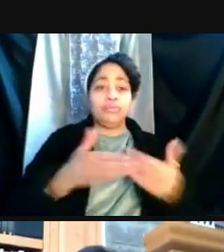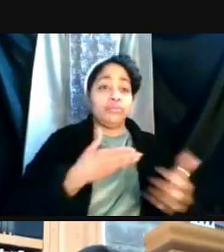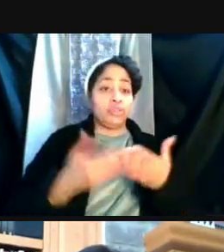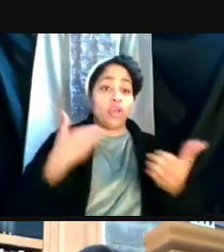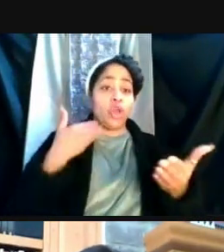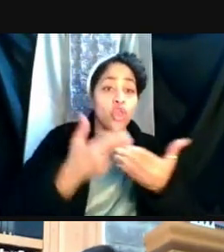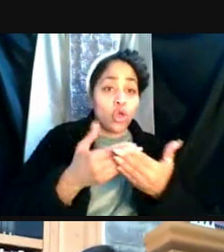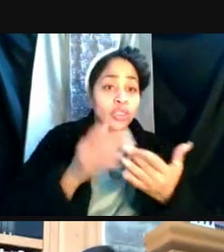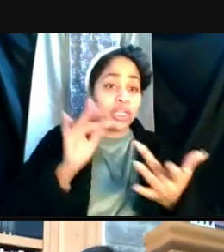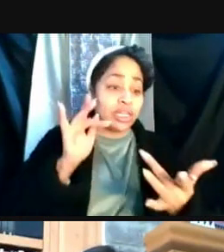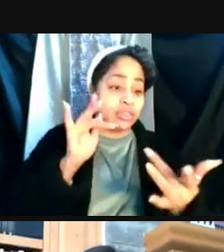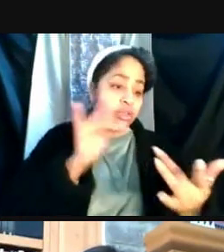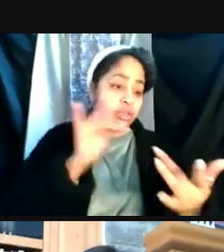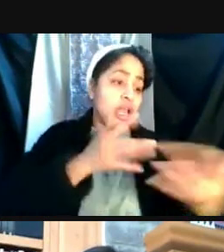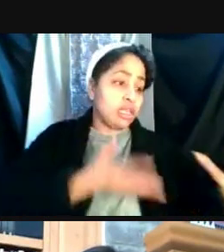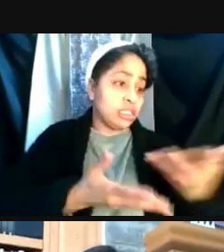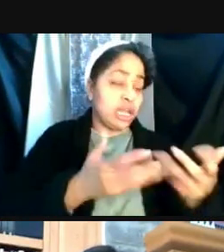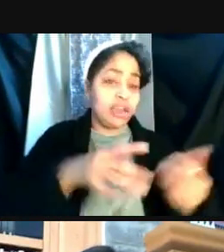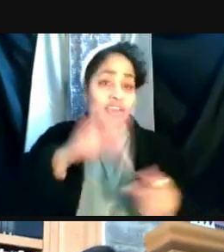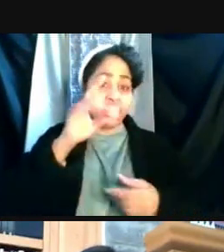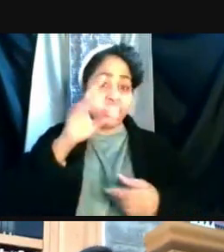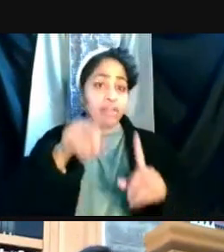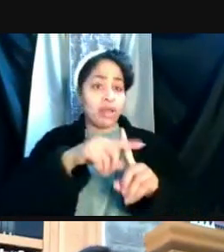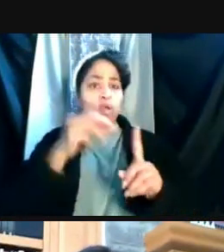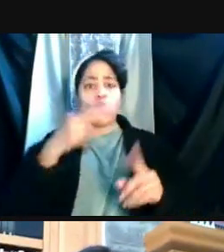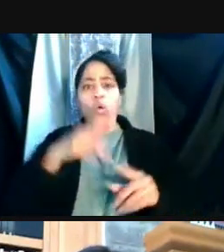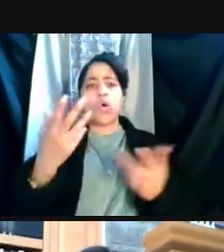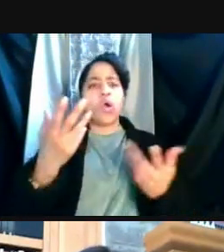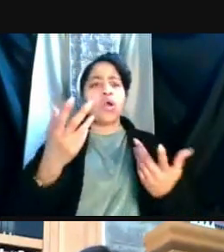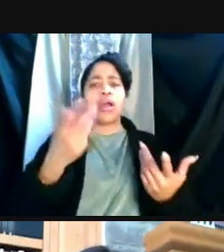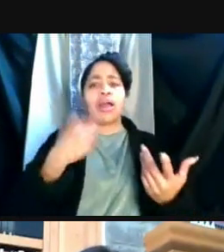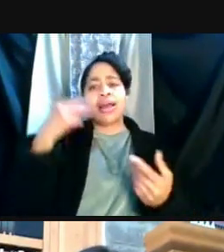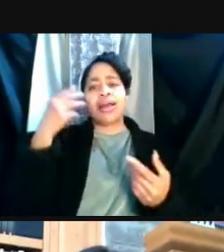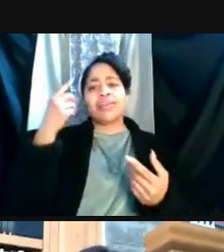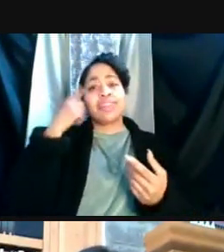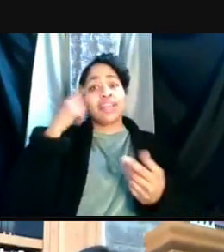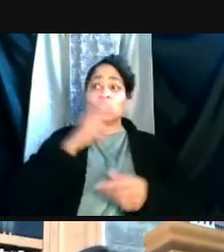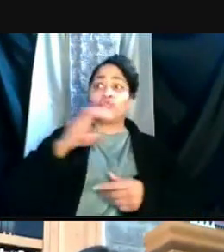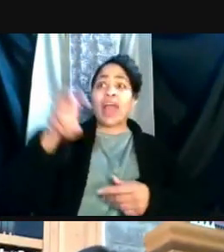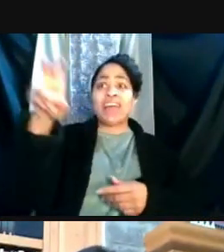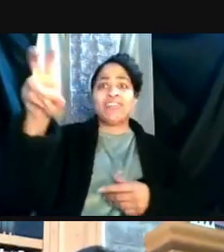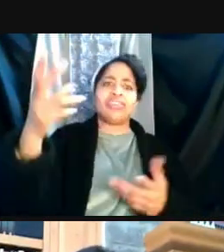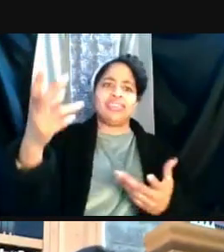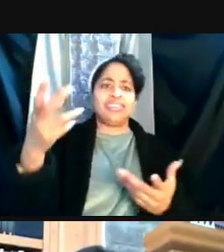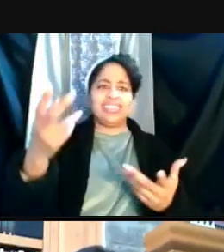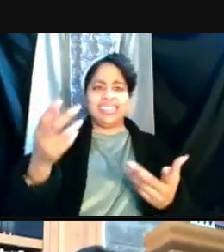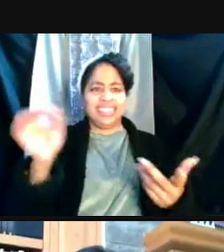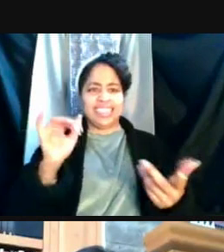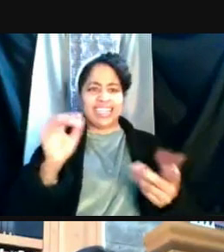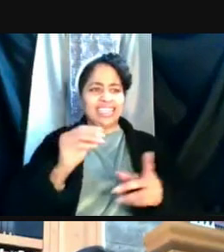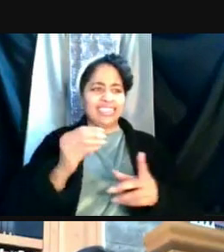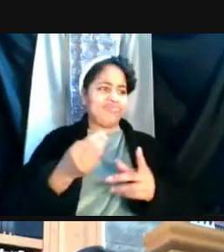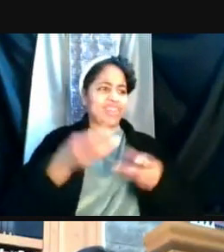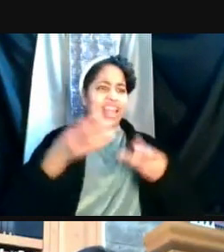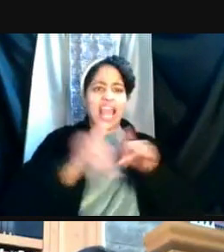with somebody who's been found to be positive or what I think about is travel is a surrogate for exposure. It's sort of an assumed exposure